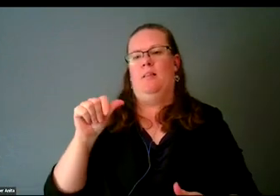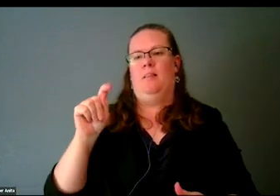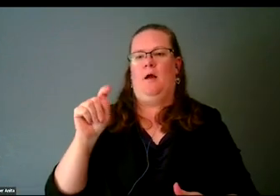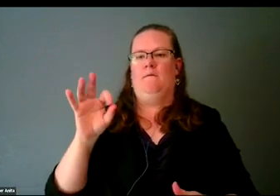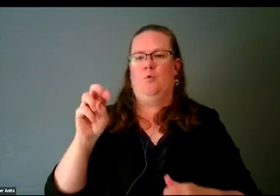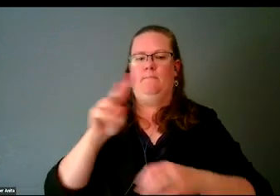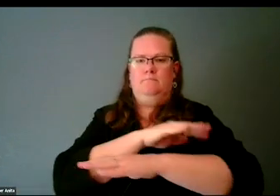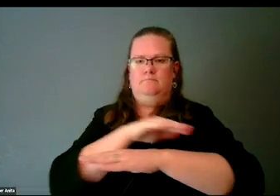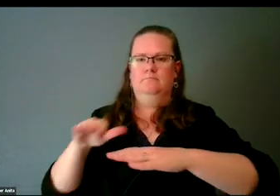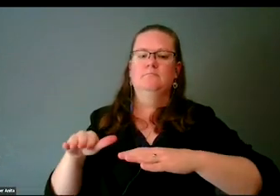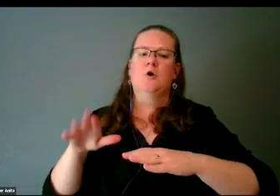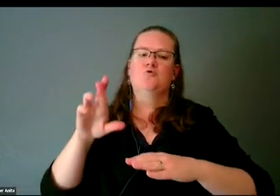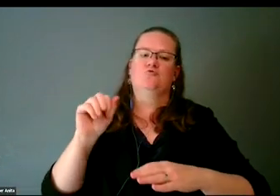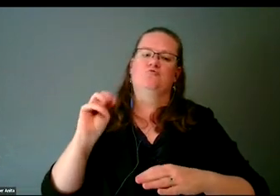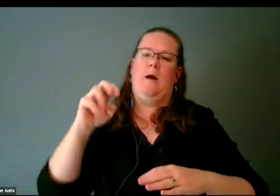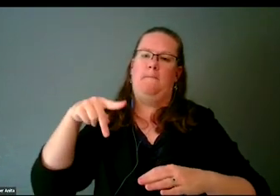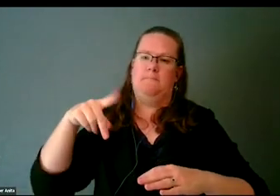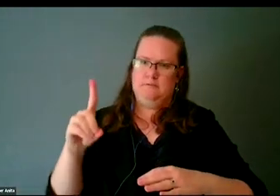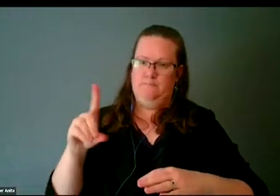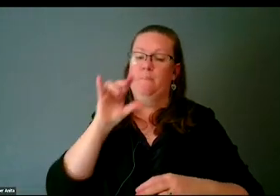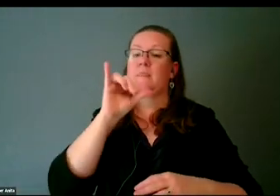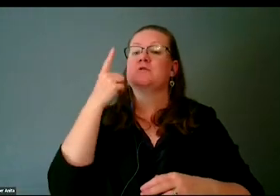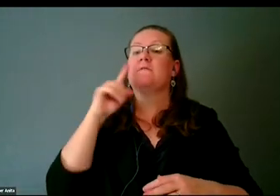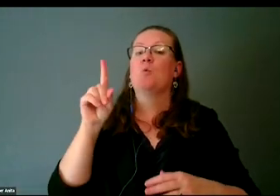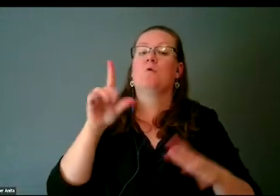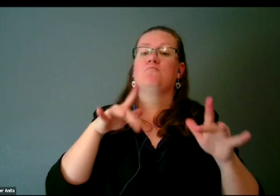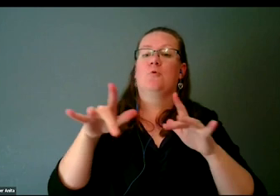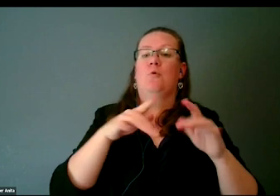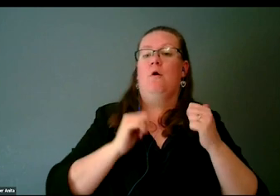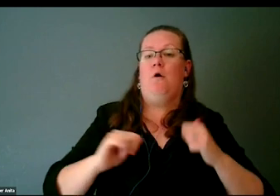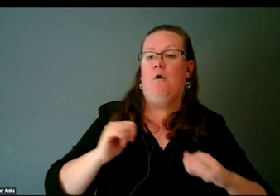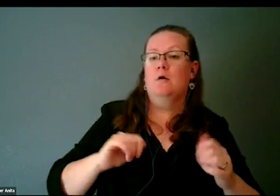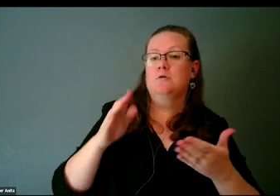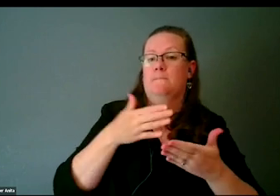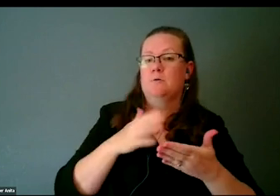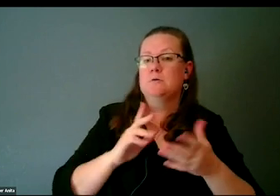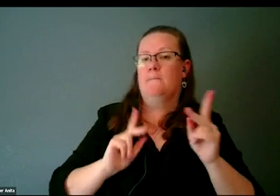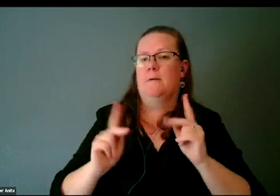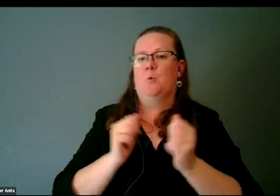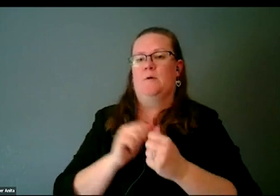and Music Professionals with Disabilities. It's a tech platform that connects the music industry